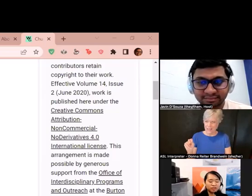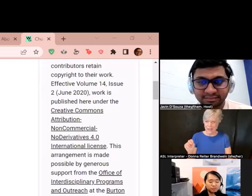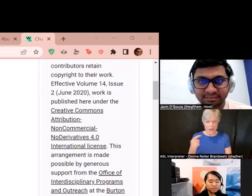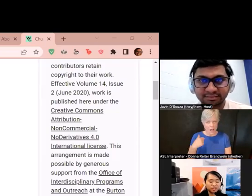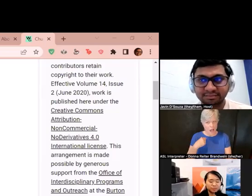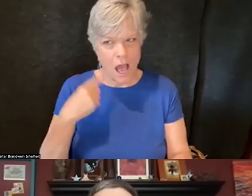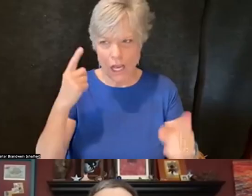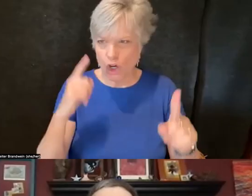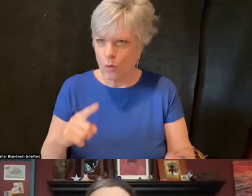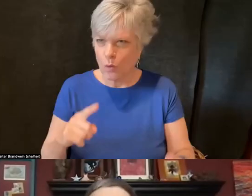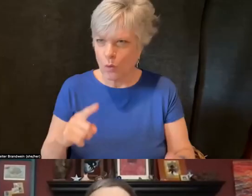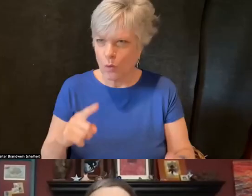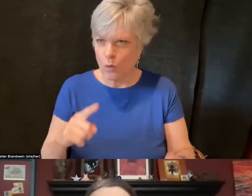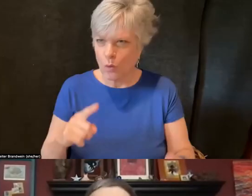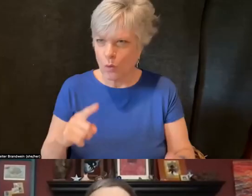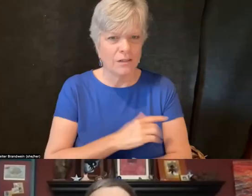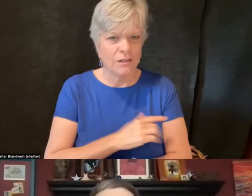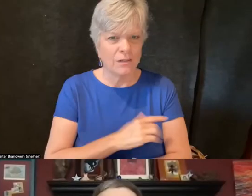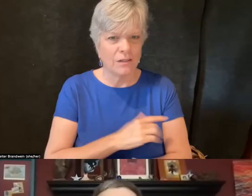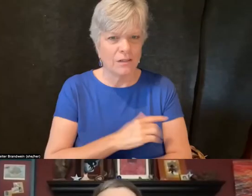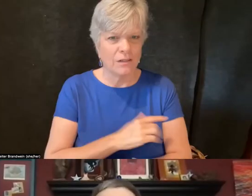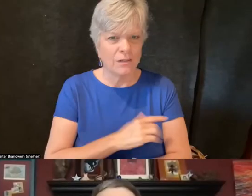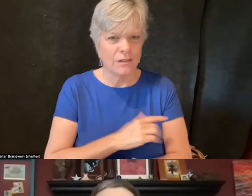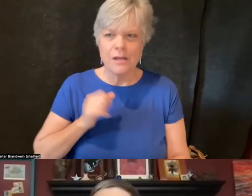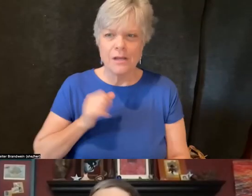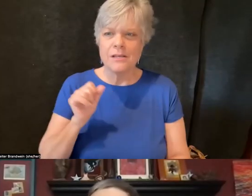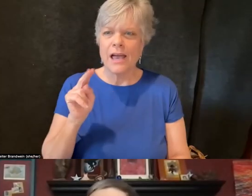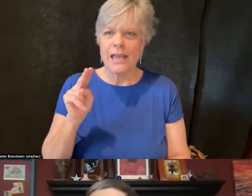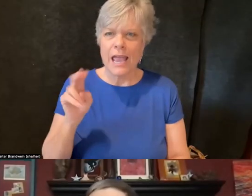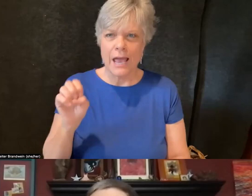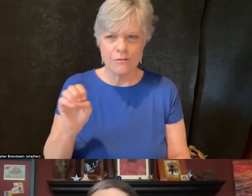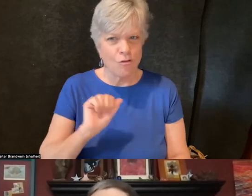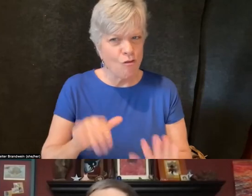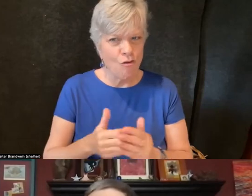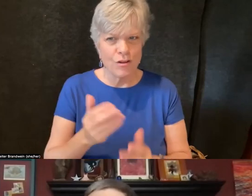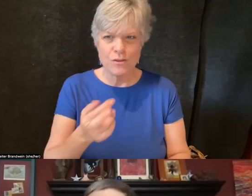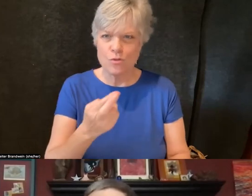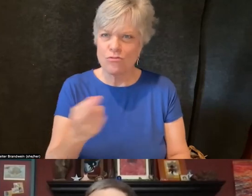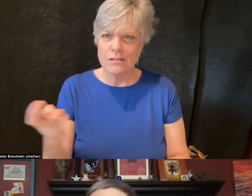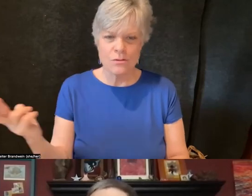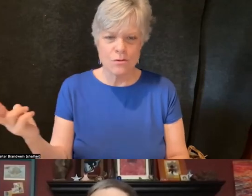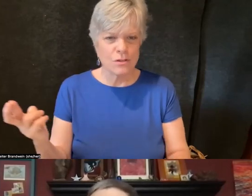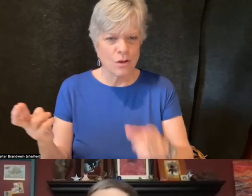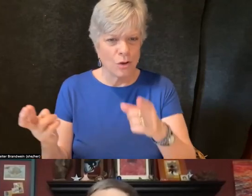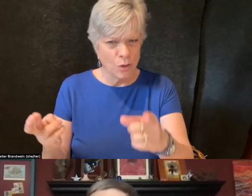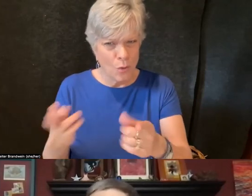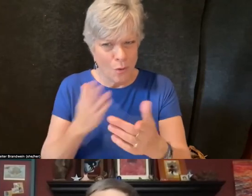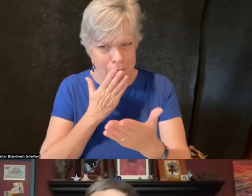I really appreciate Diane for all of the resources that you have so generously shared.